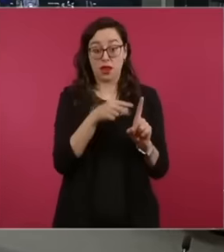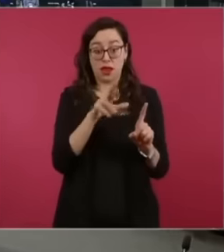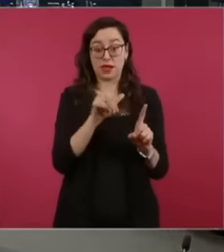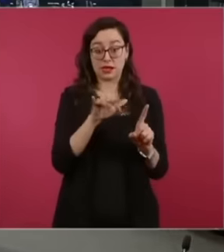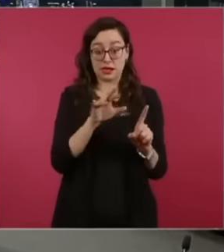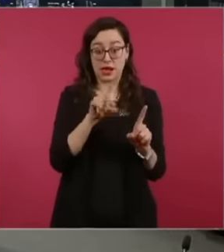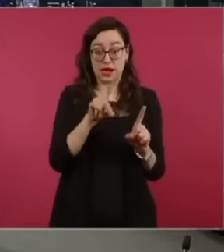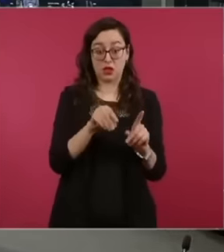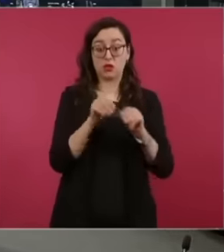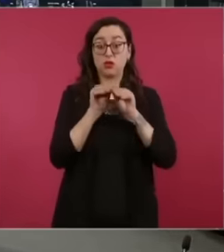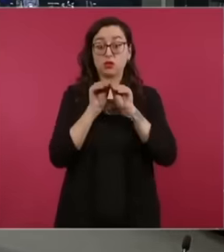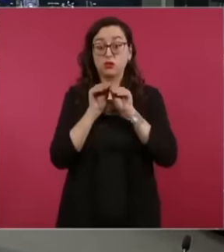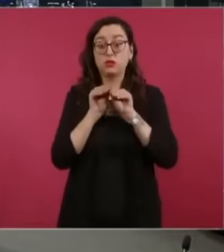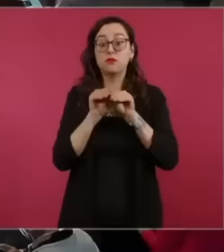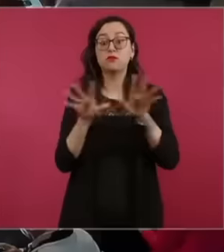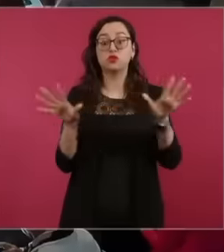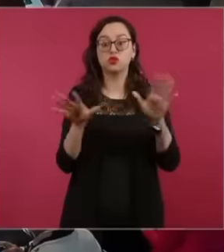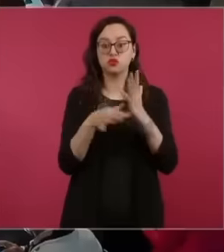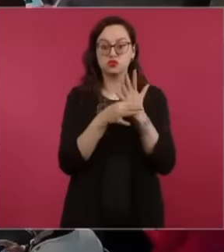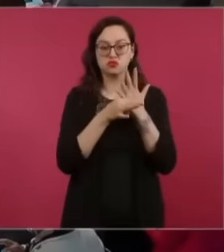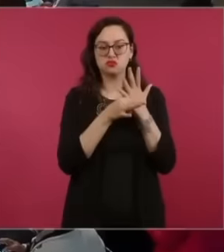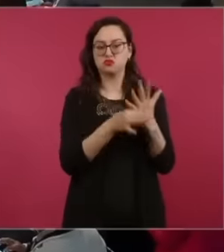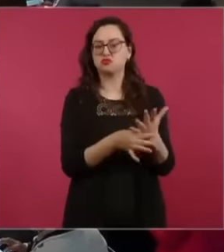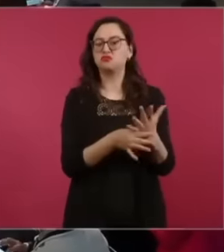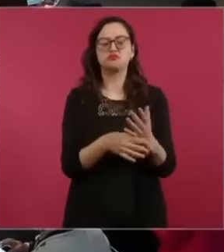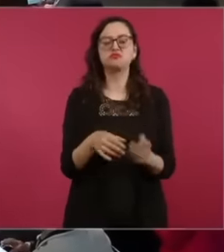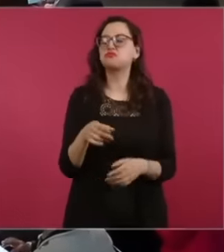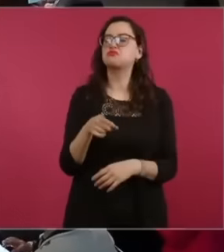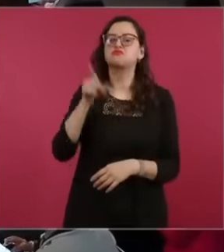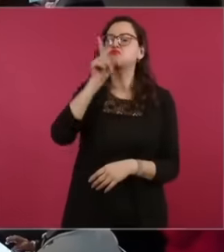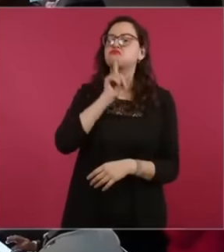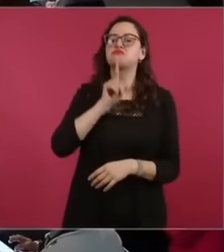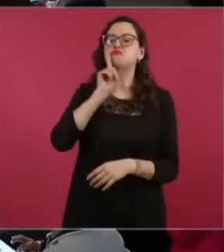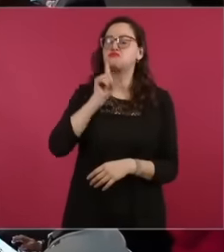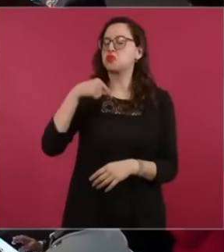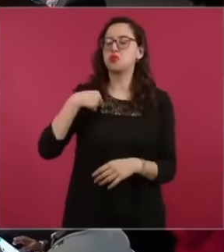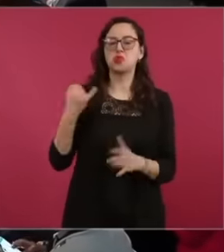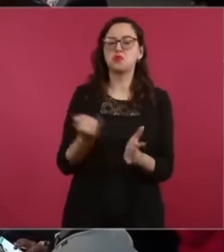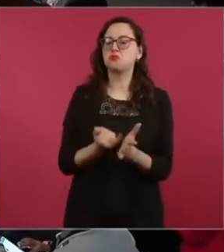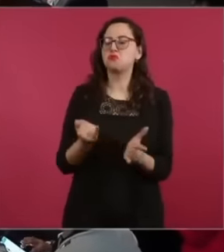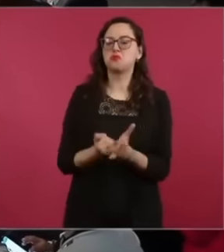that the issue of taxes was lies, and here the officials have just